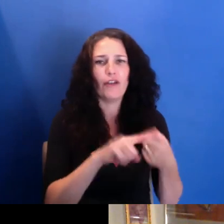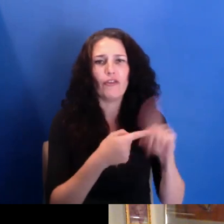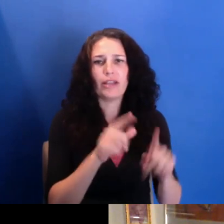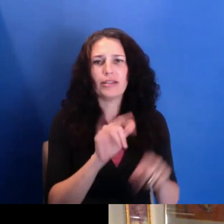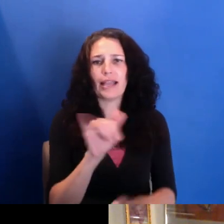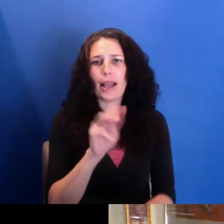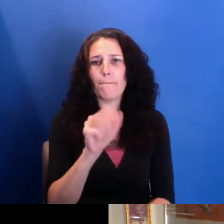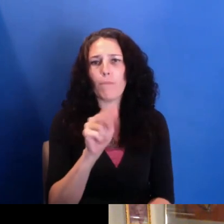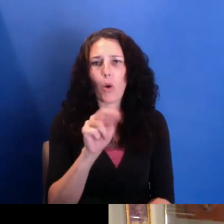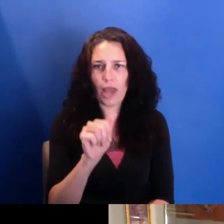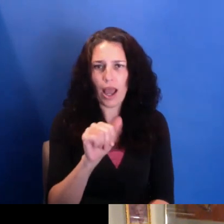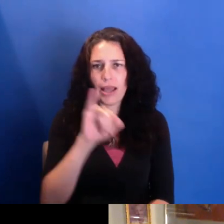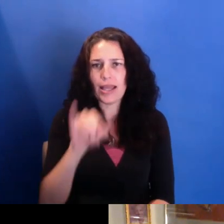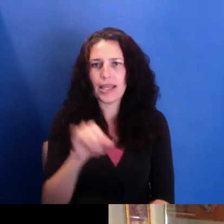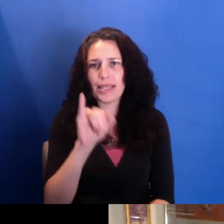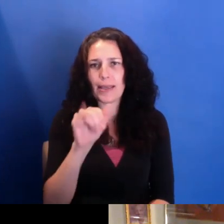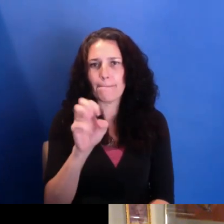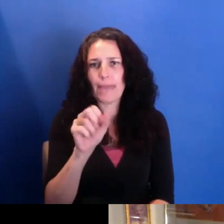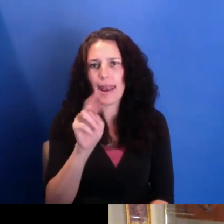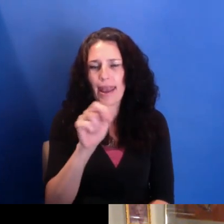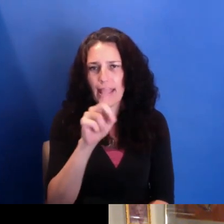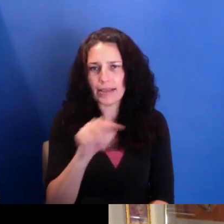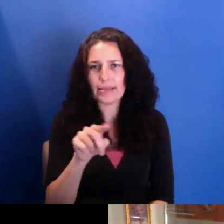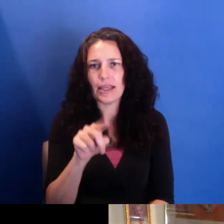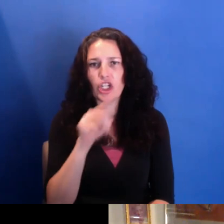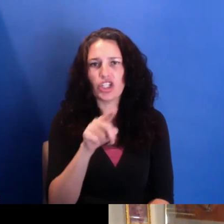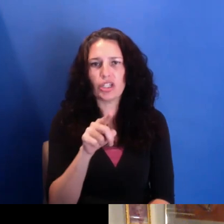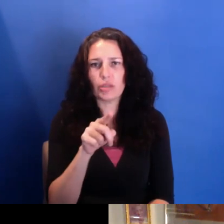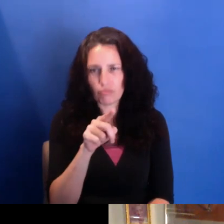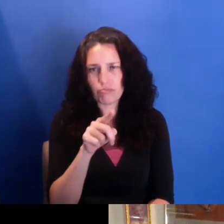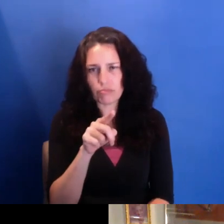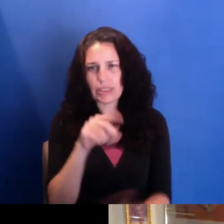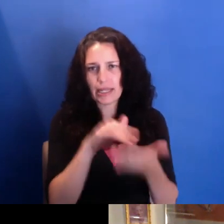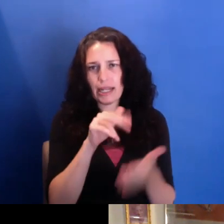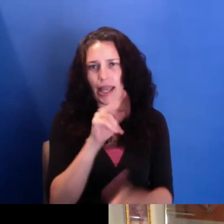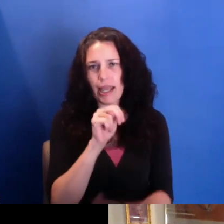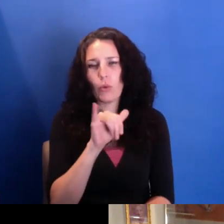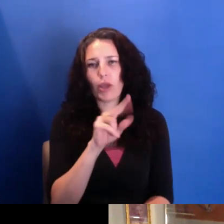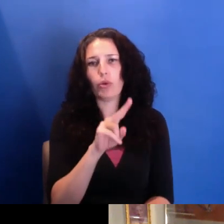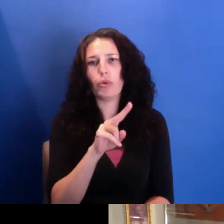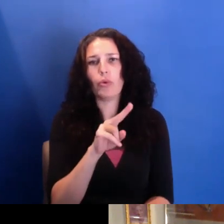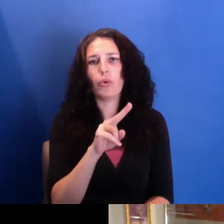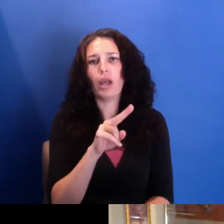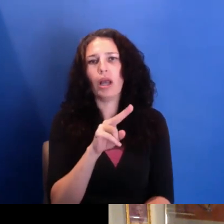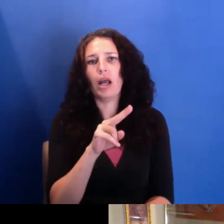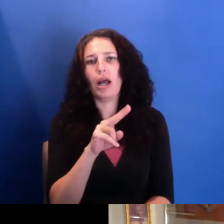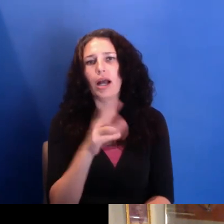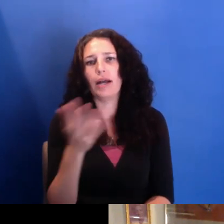who was at NYU, kind of helped us kind of honor and treasure our archive. And now, you know, we are--